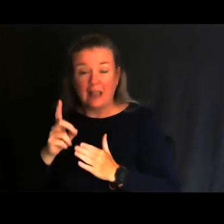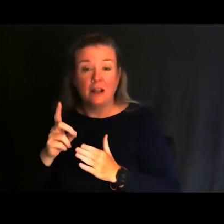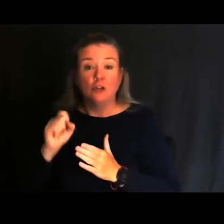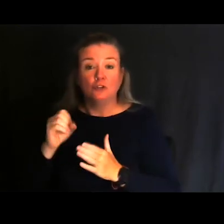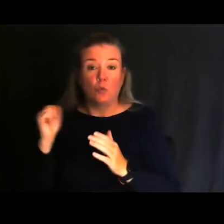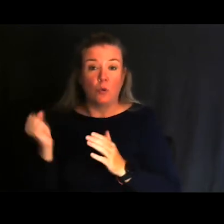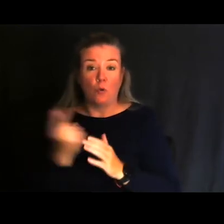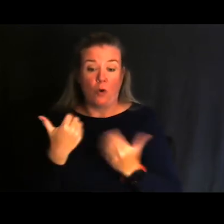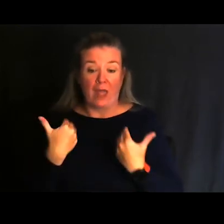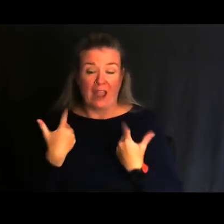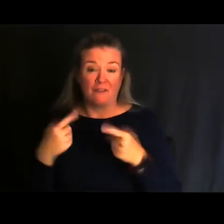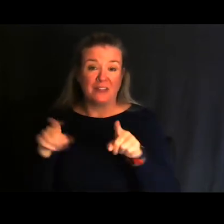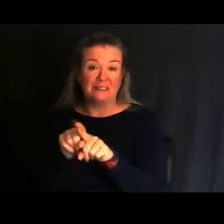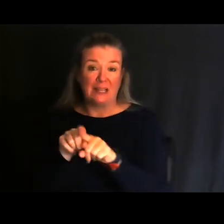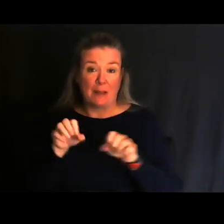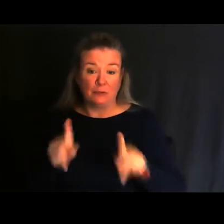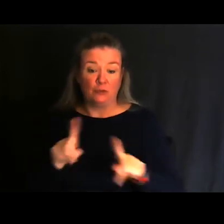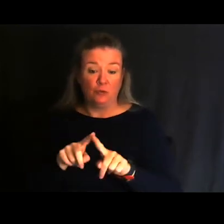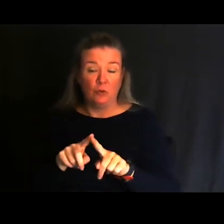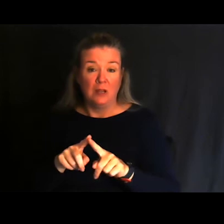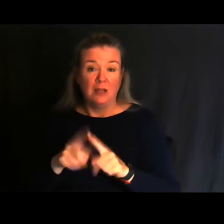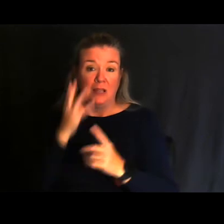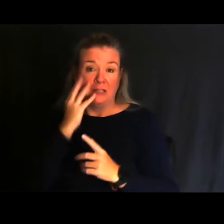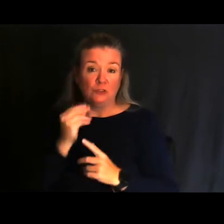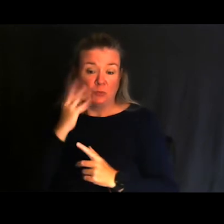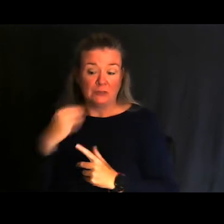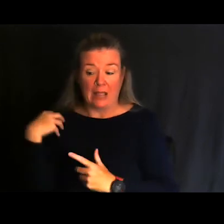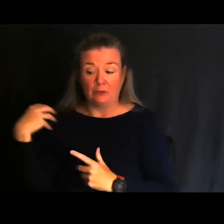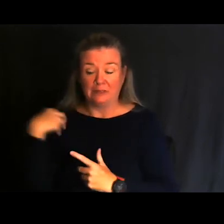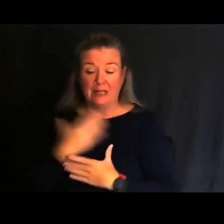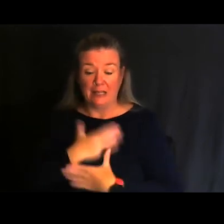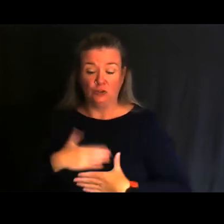the same opportunity to get outdoors, enjoy our nature, because we are the Great Lakes